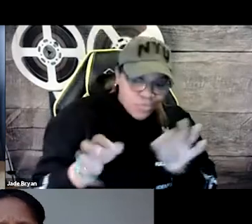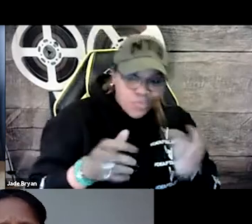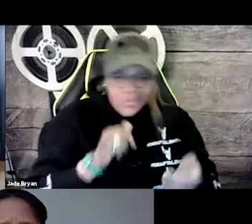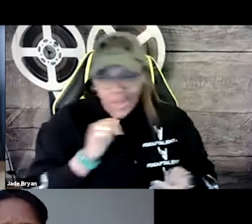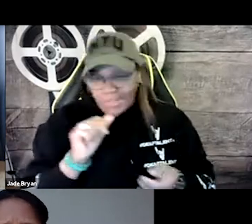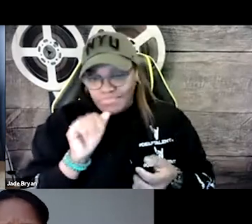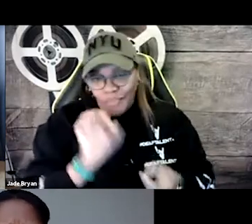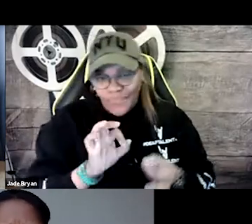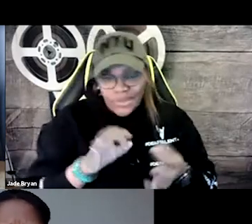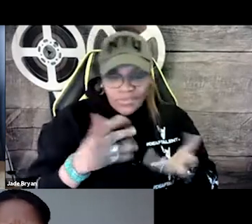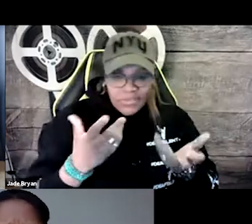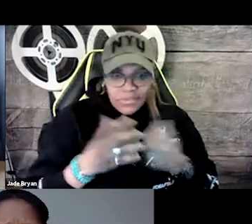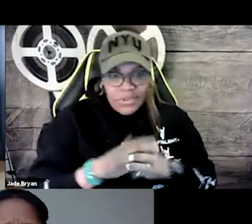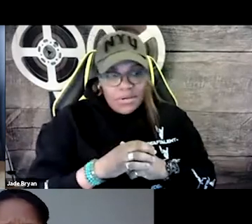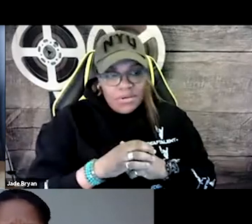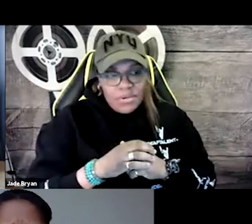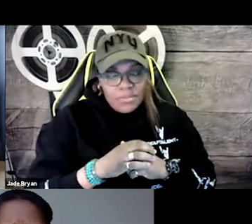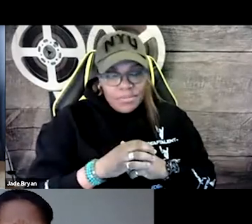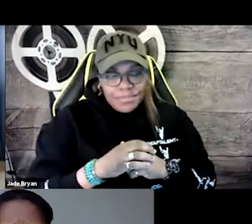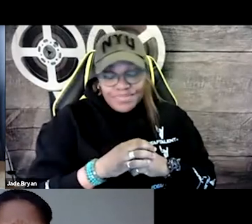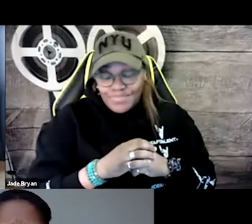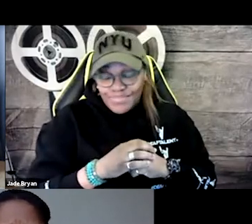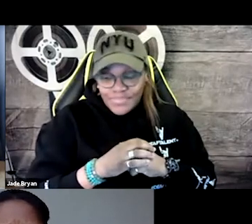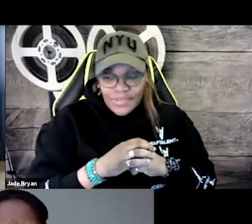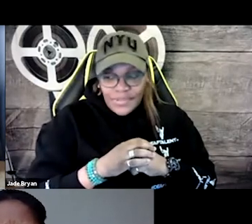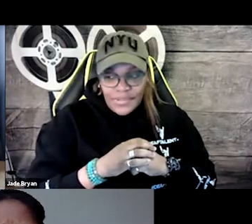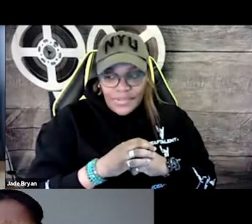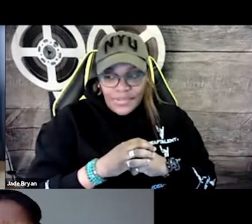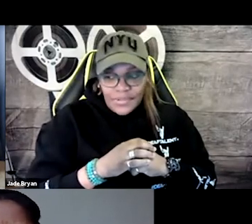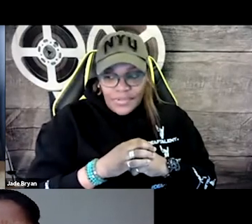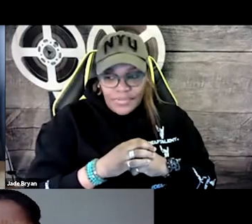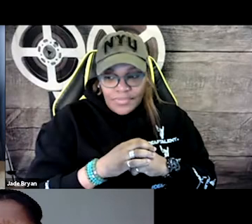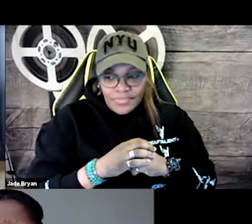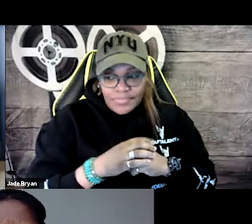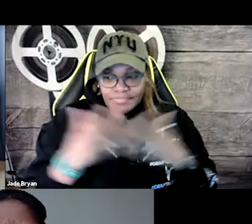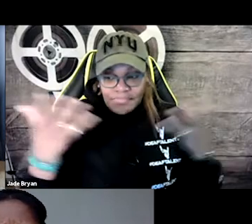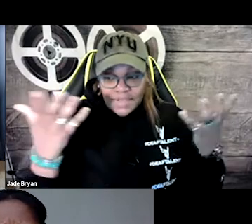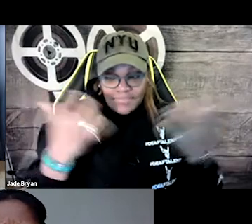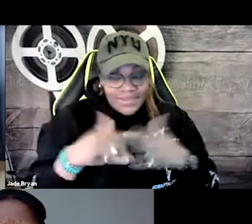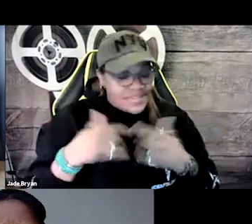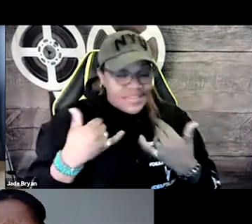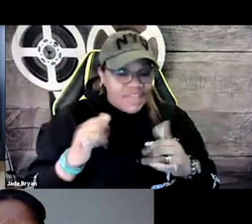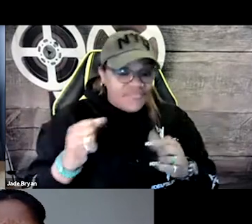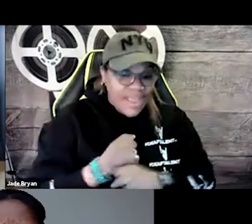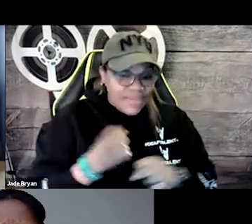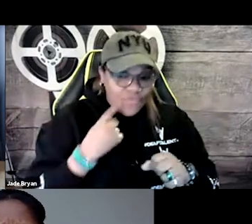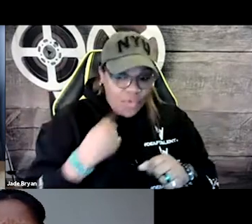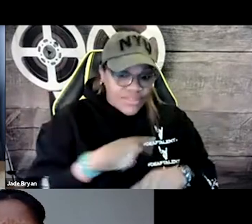So between YouTube, the captioning is not functioning that well. Facebook, things not being fully captioned.